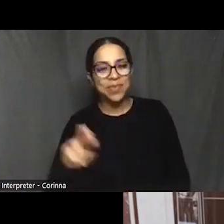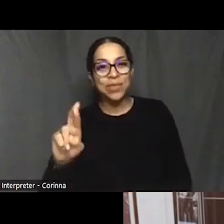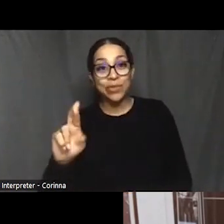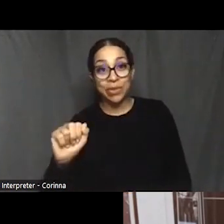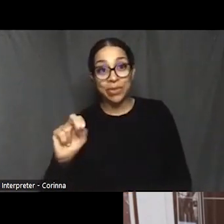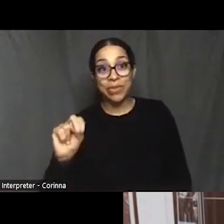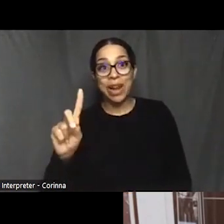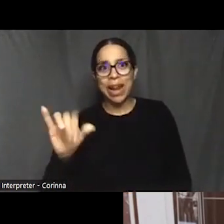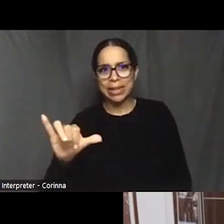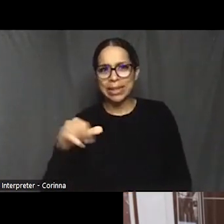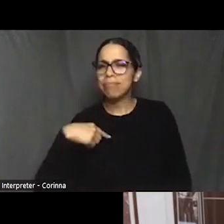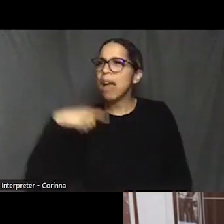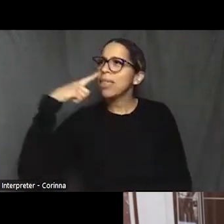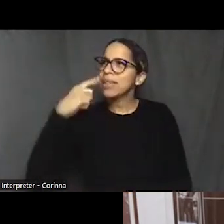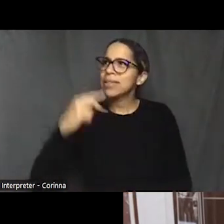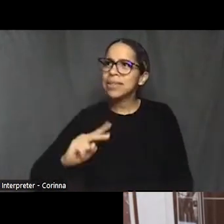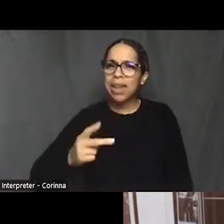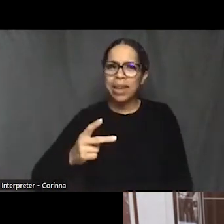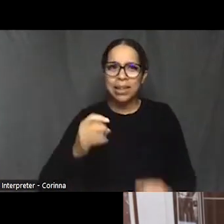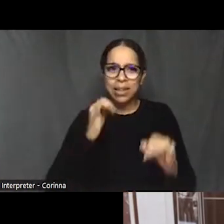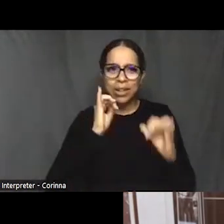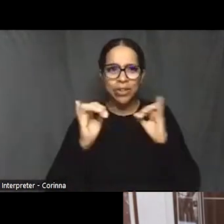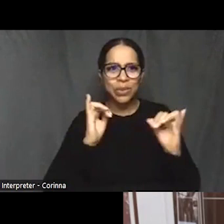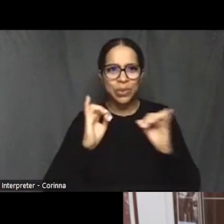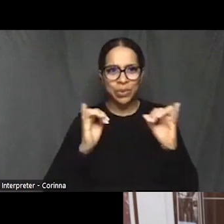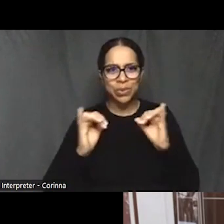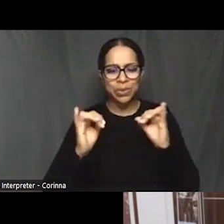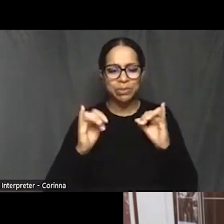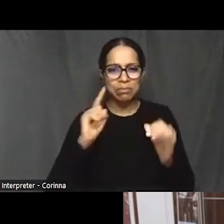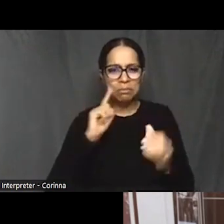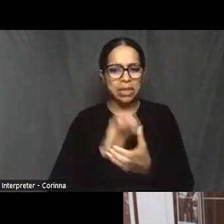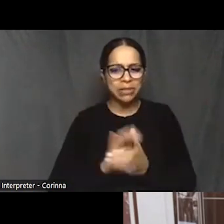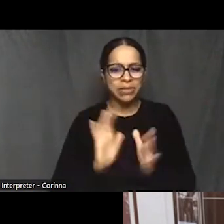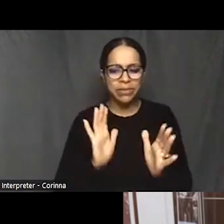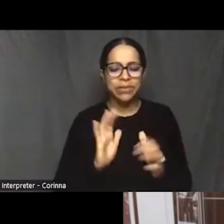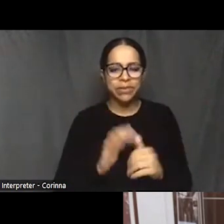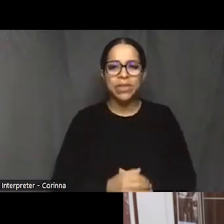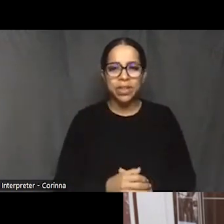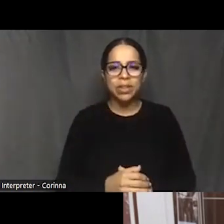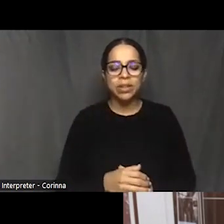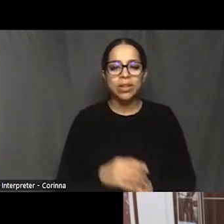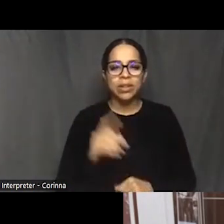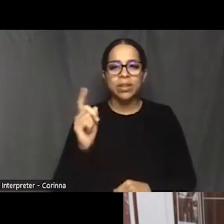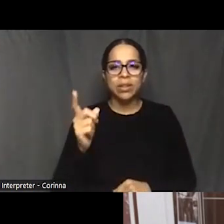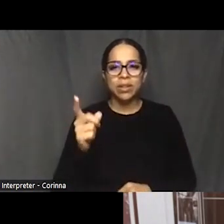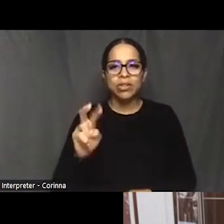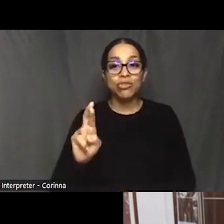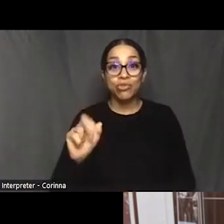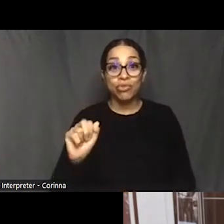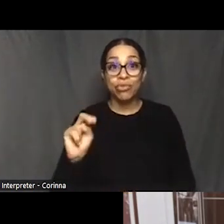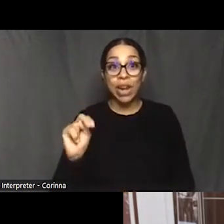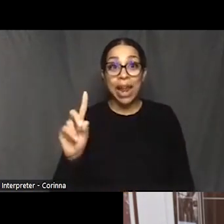I believe, and he was a controversial interview.